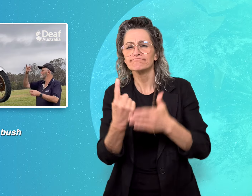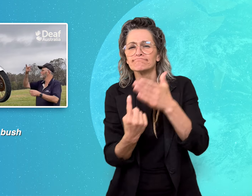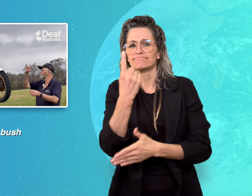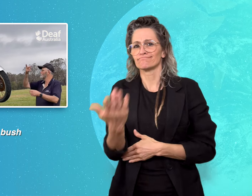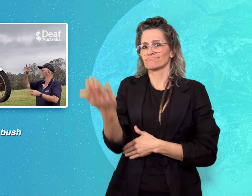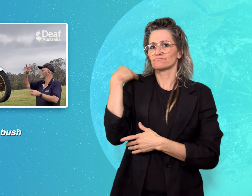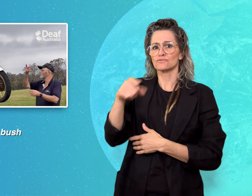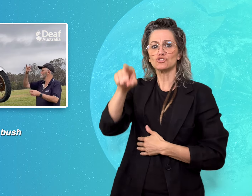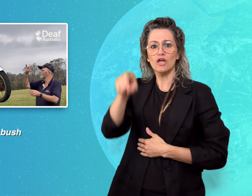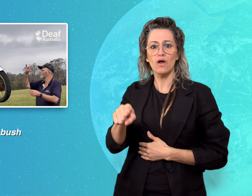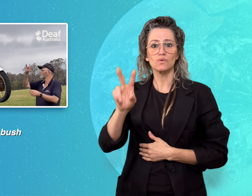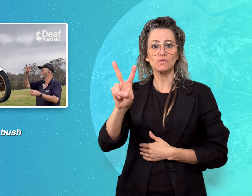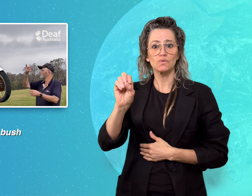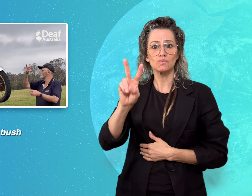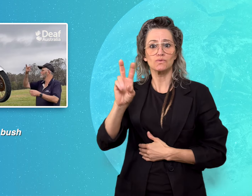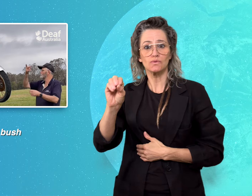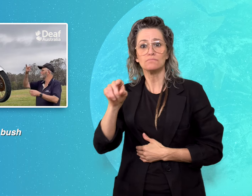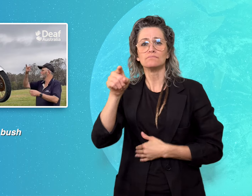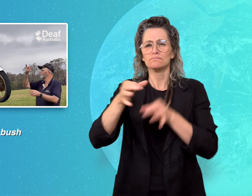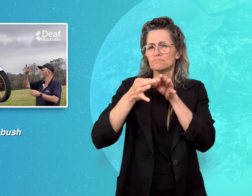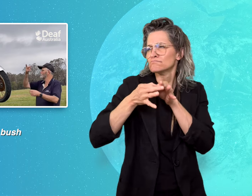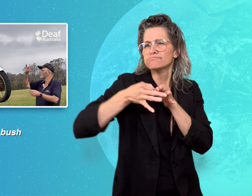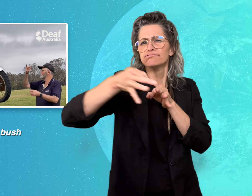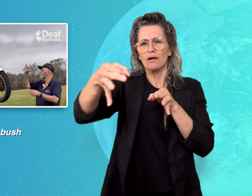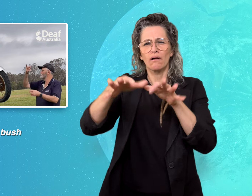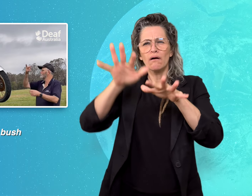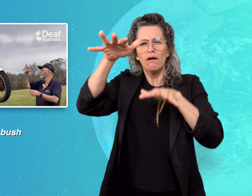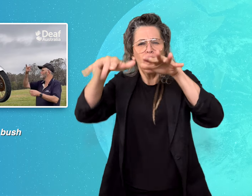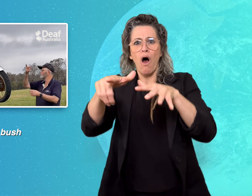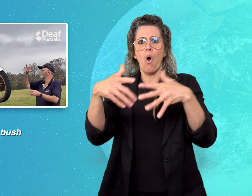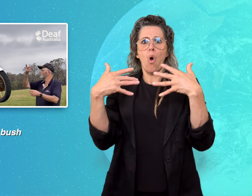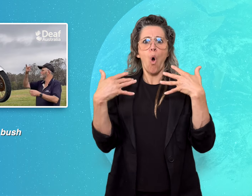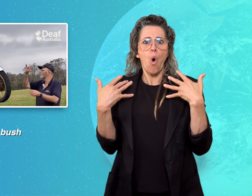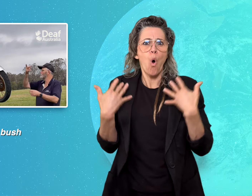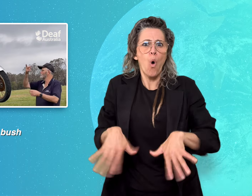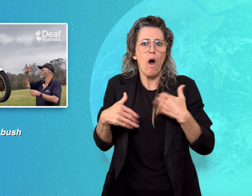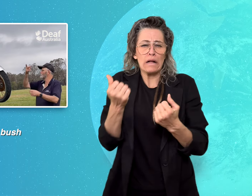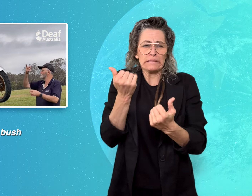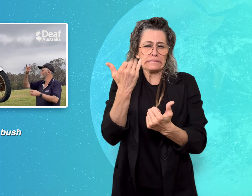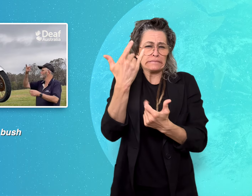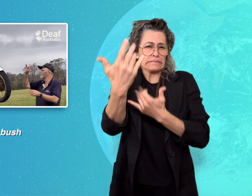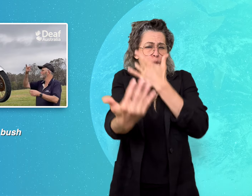to the firefighting service was tested in a challenging